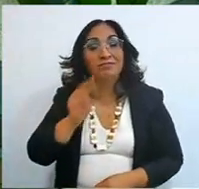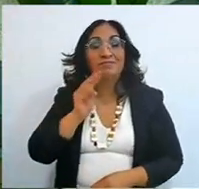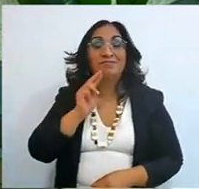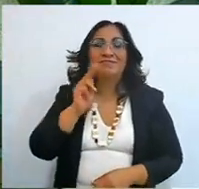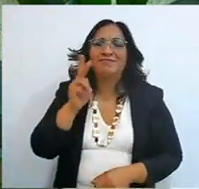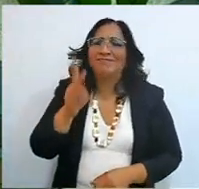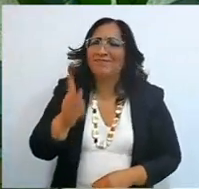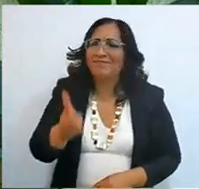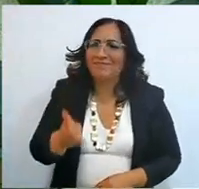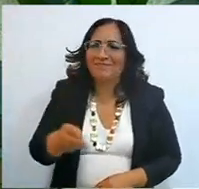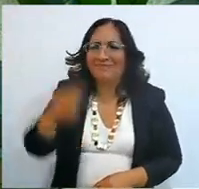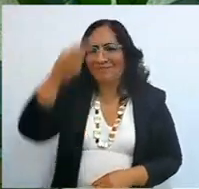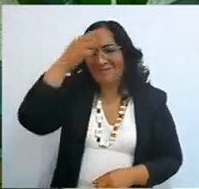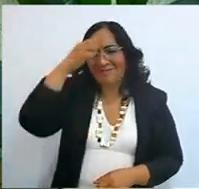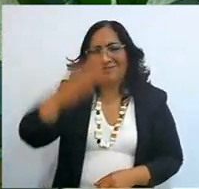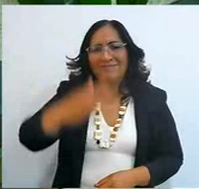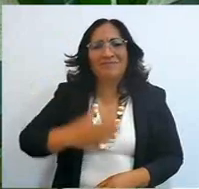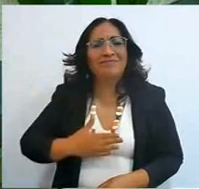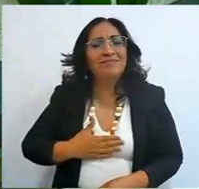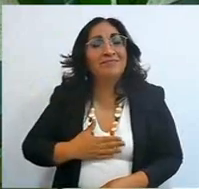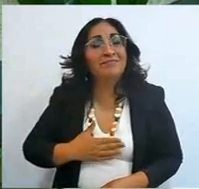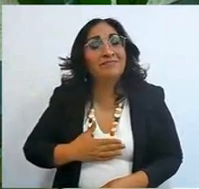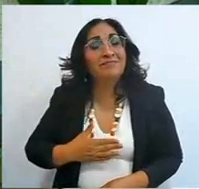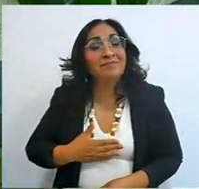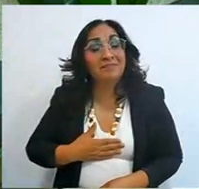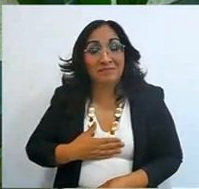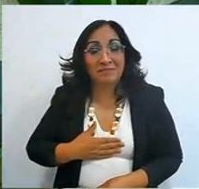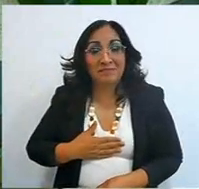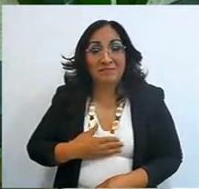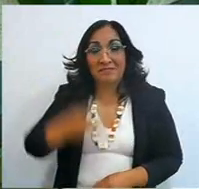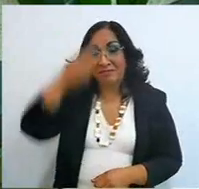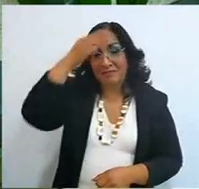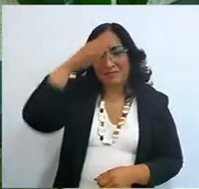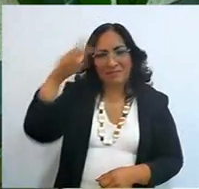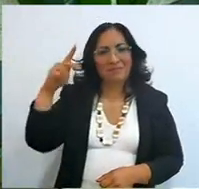of the best food for all the people of God,